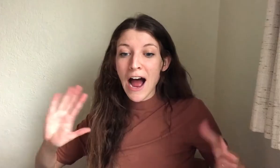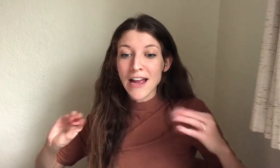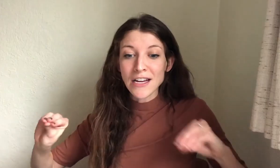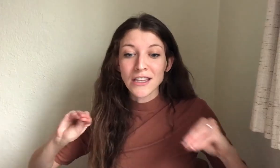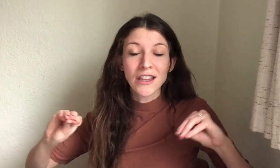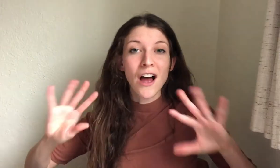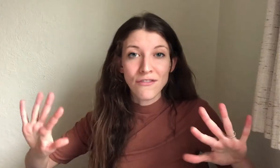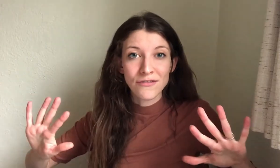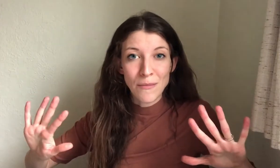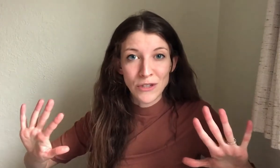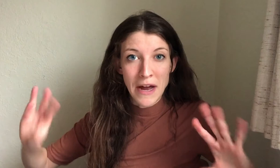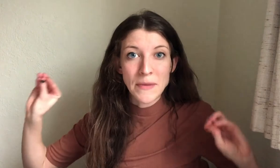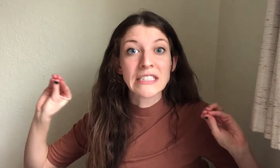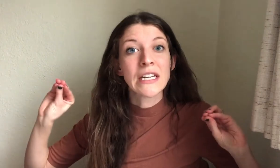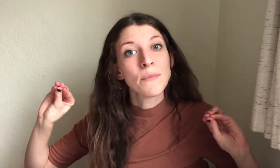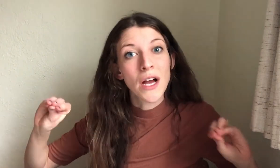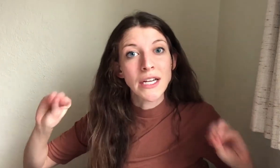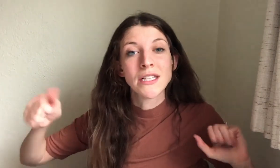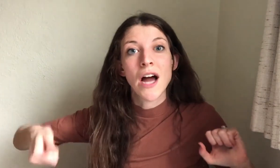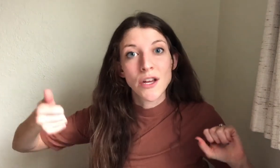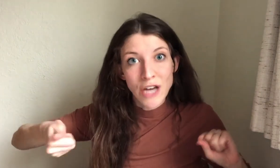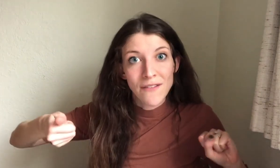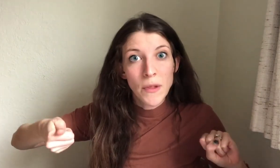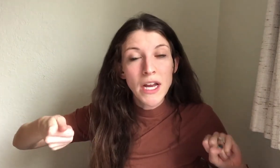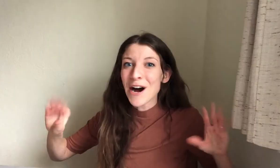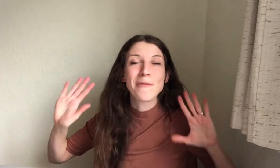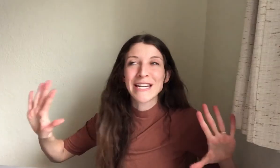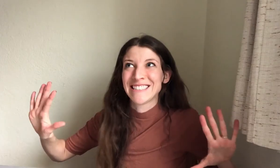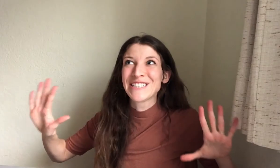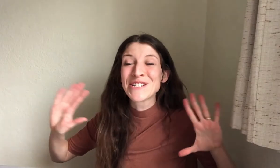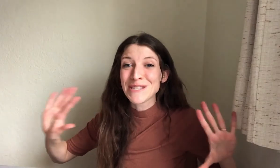I love that multi mic because it can plug into the audio jack of the plane. Oh my goodness. It's just